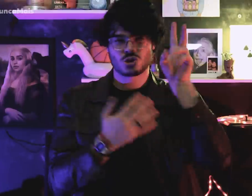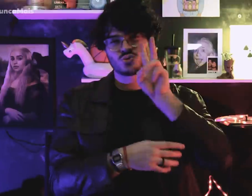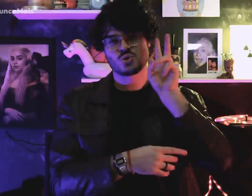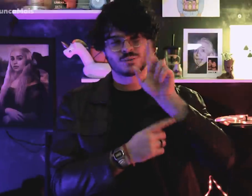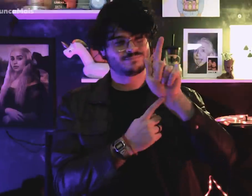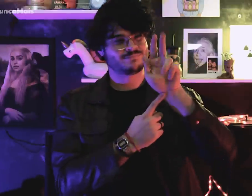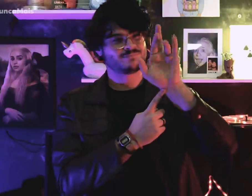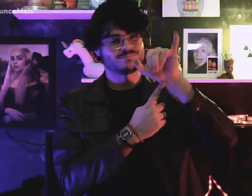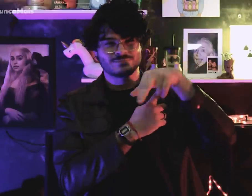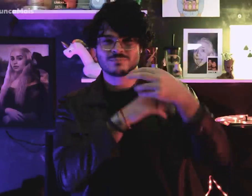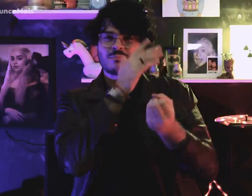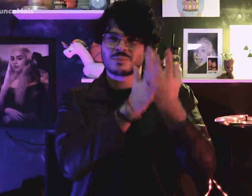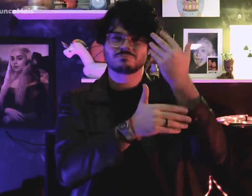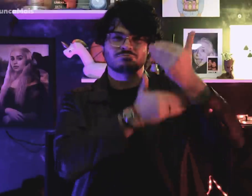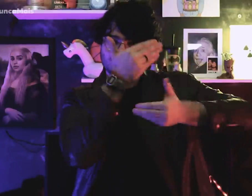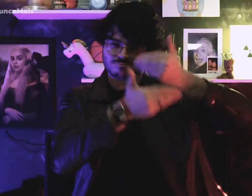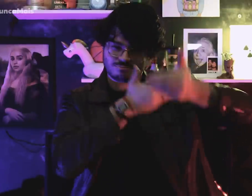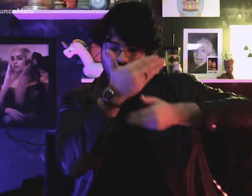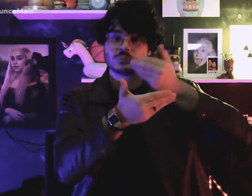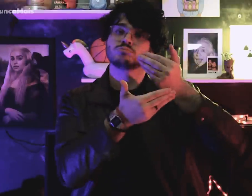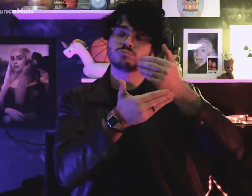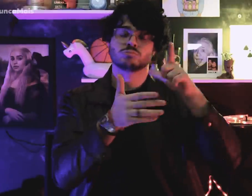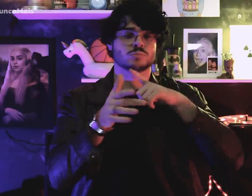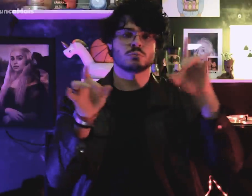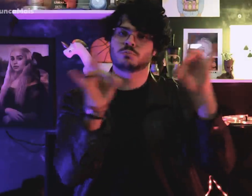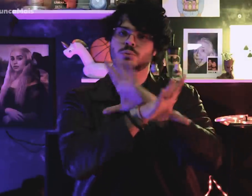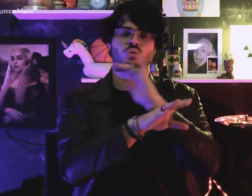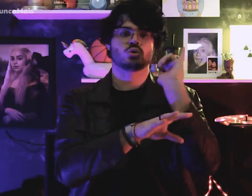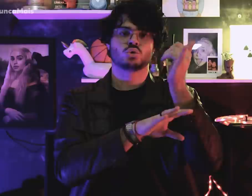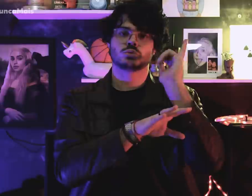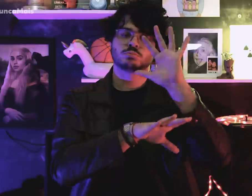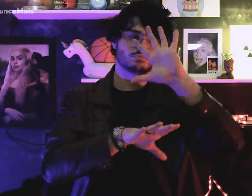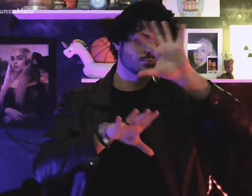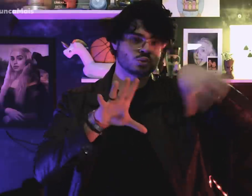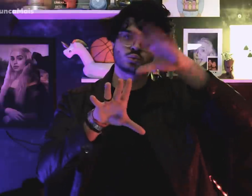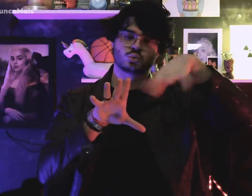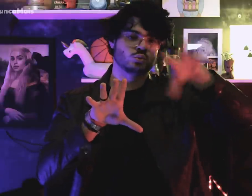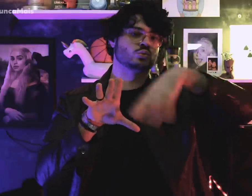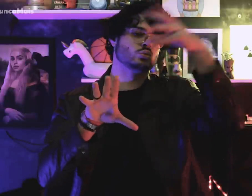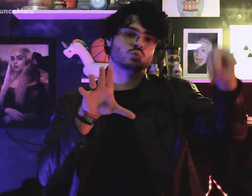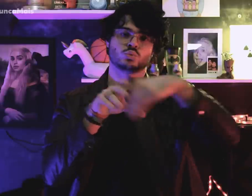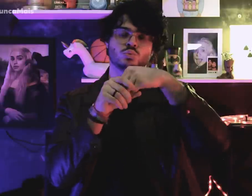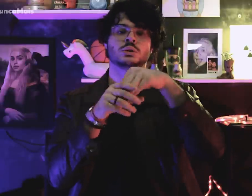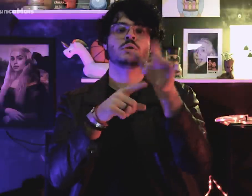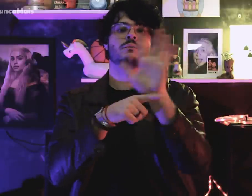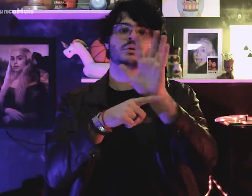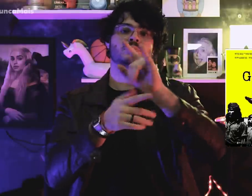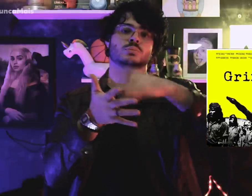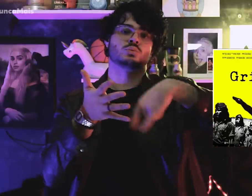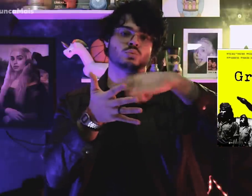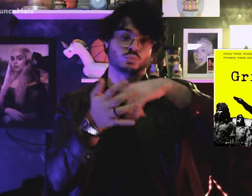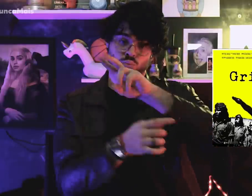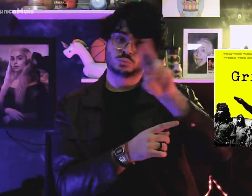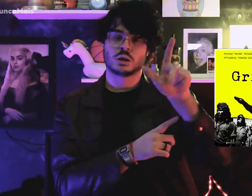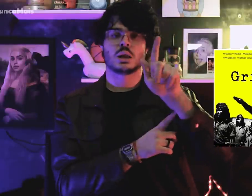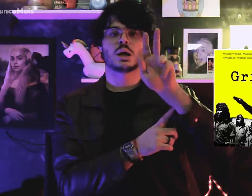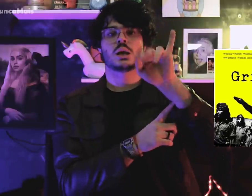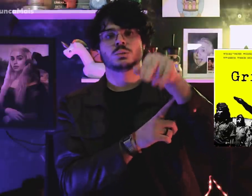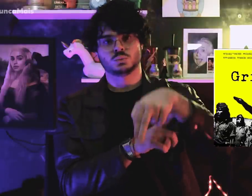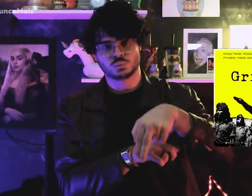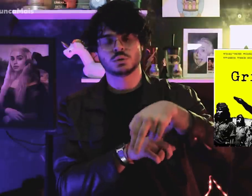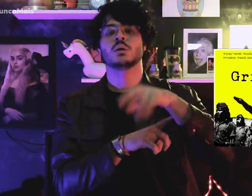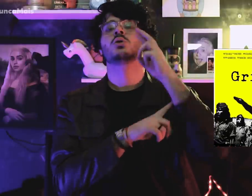This story about GRIN was revealed in the Documentary entitled “GRIN”,